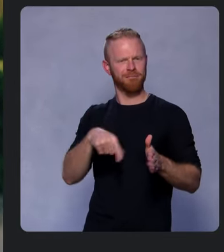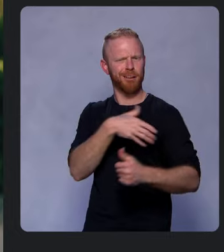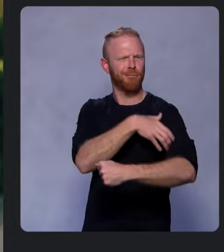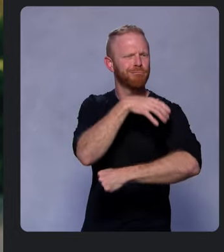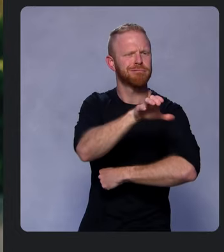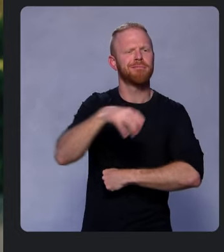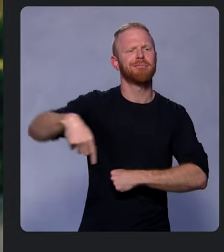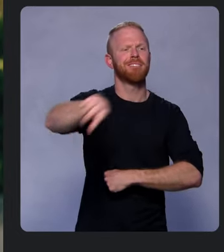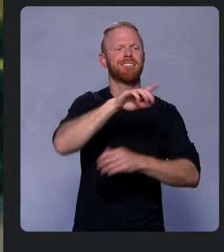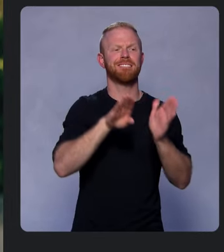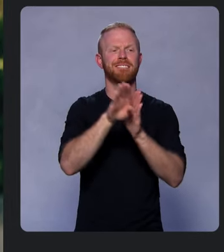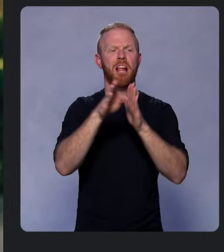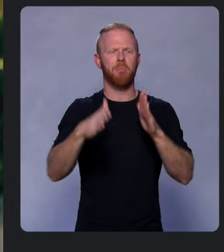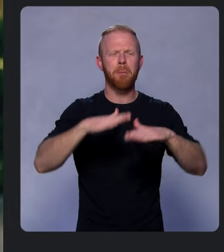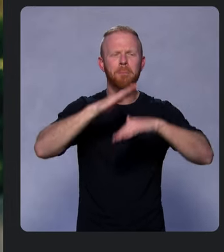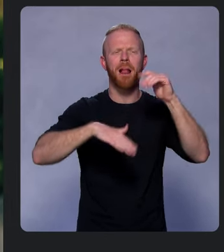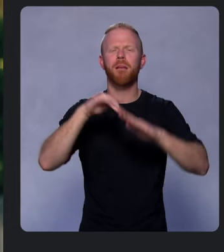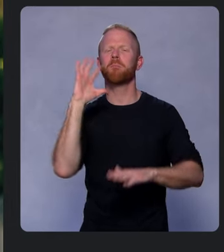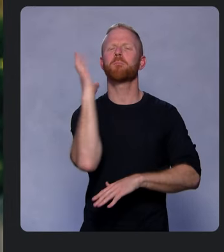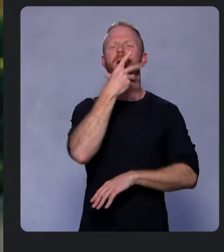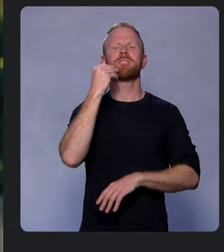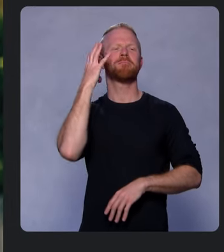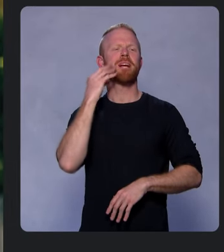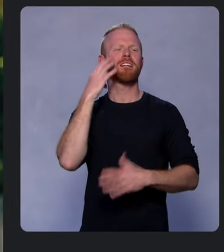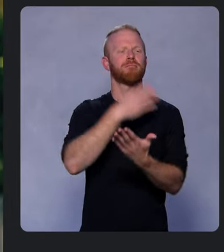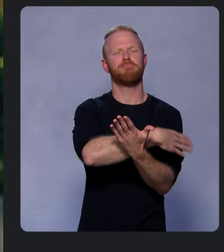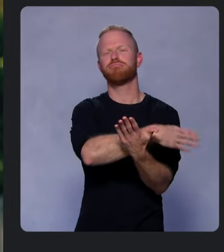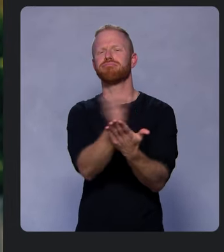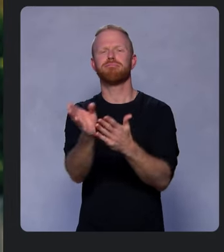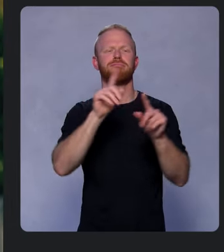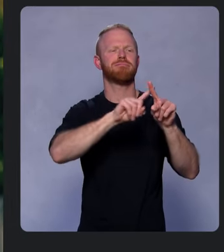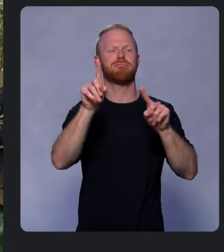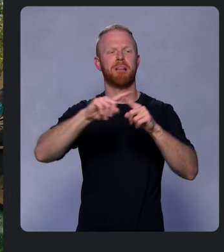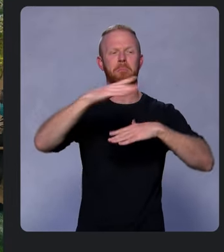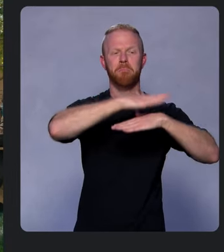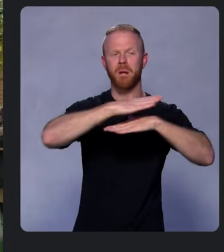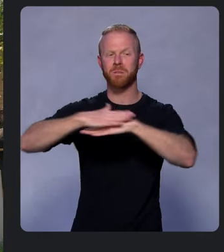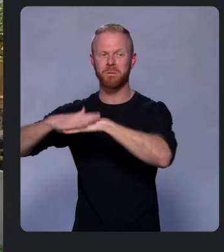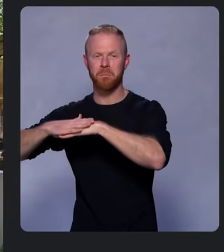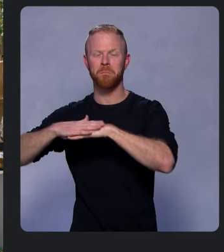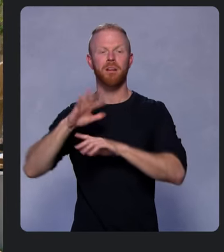build beautiful experiences across multiple platforms. With Flutter,